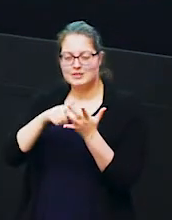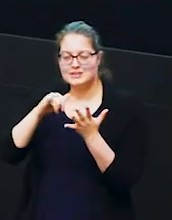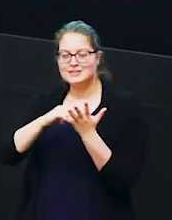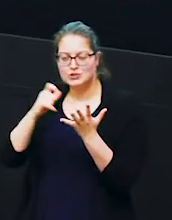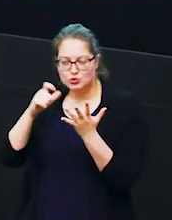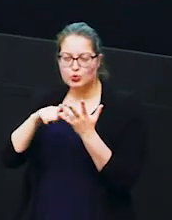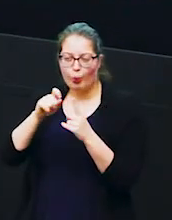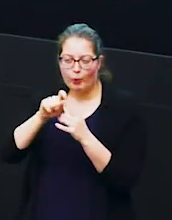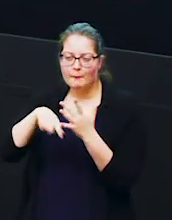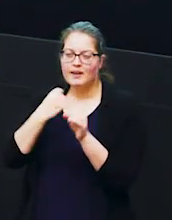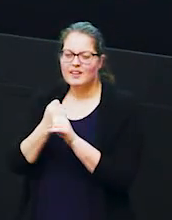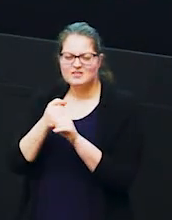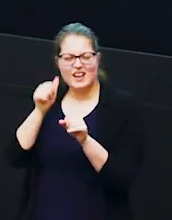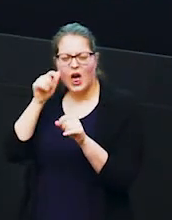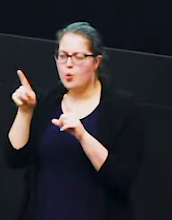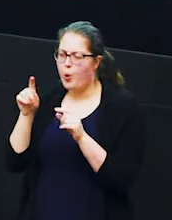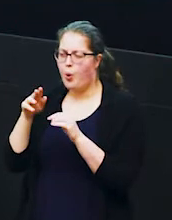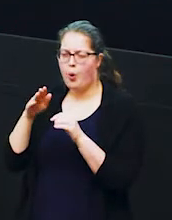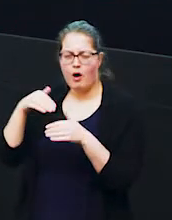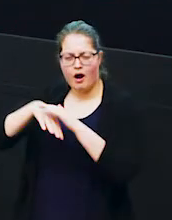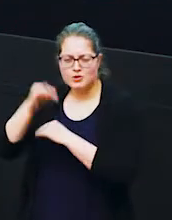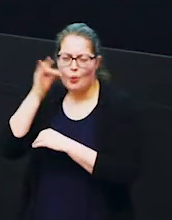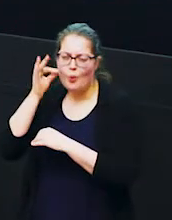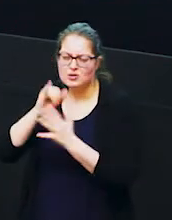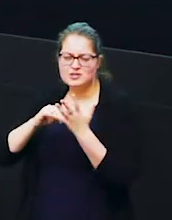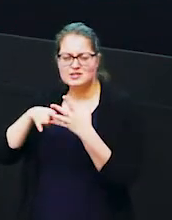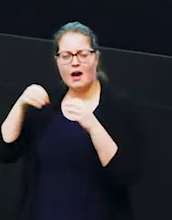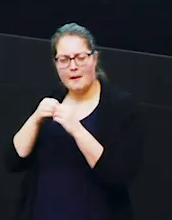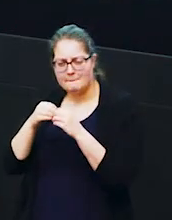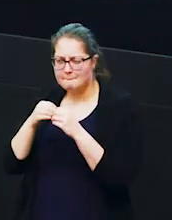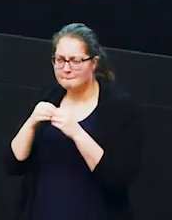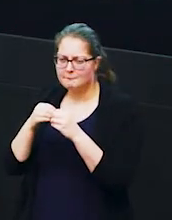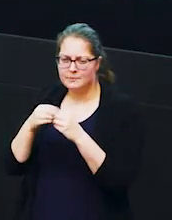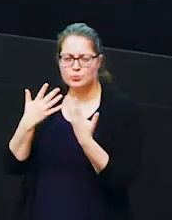a bit like in a submarine they use a periscope which is a series of mirrors that allows the